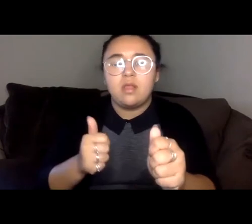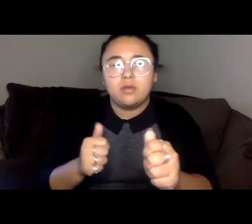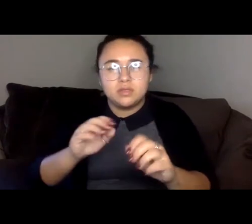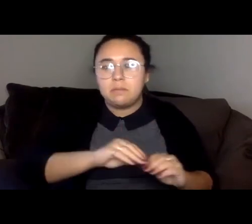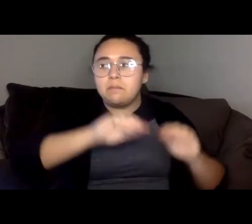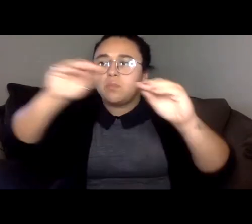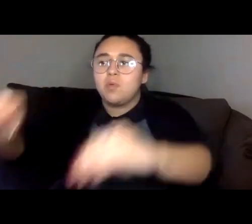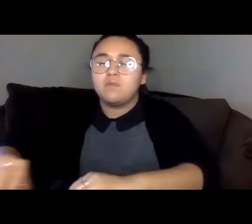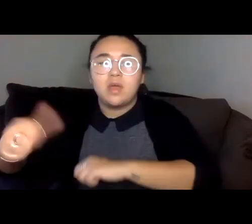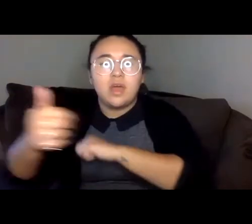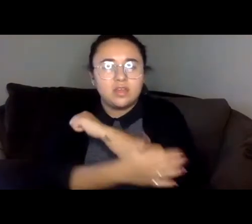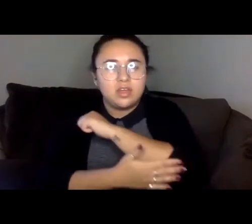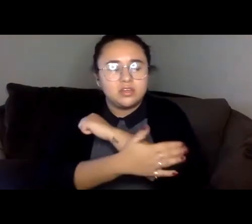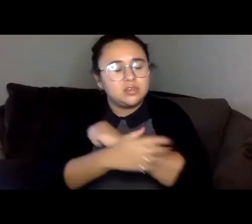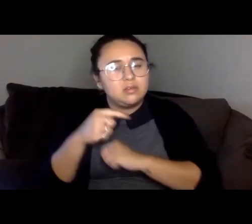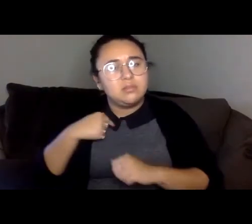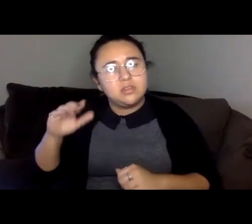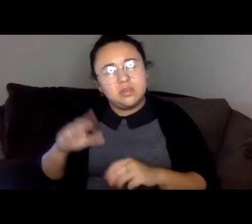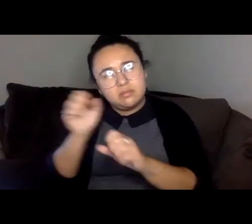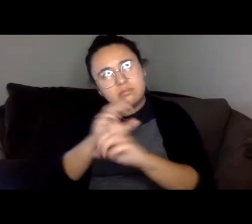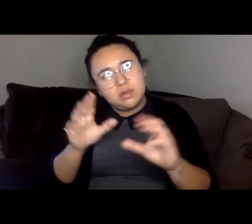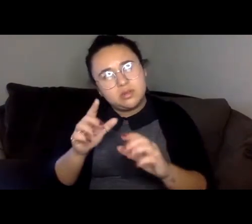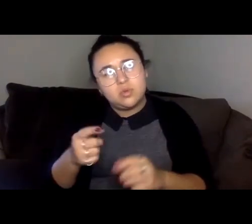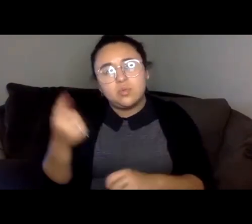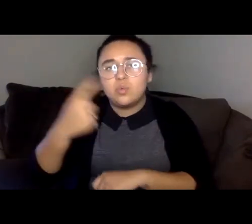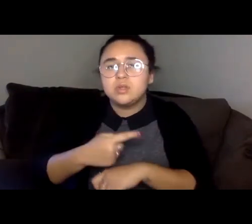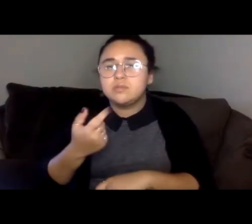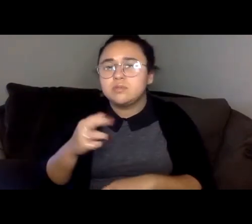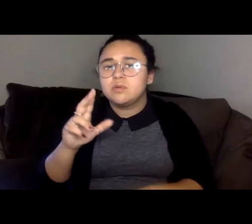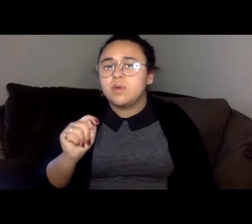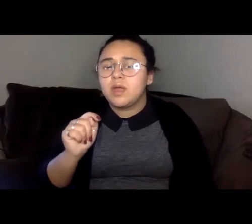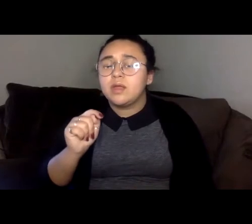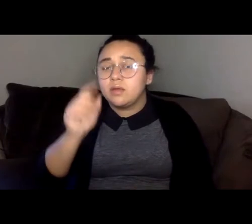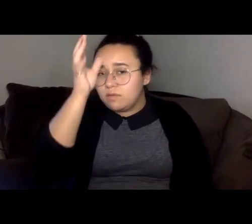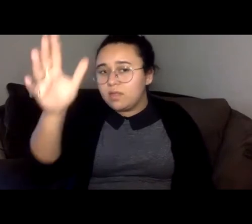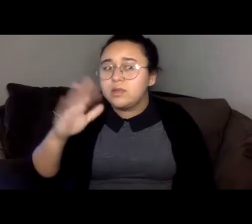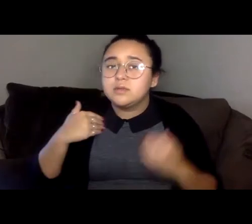As a child I imagined that one day, my great grandfather's body would wash up on the beach and halfmoon Bay.